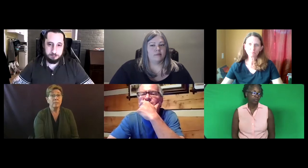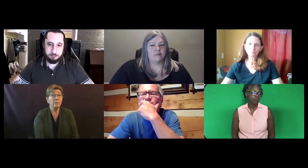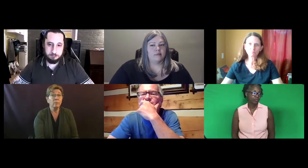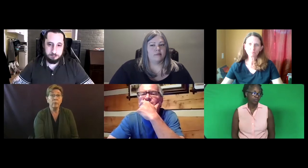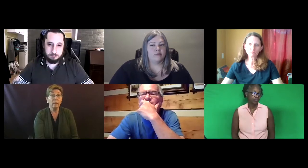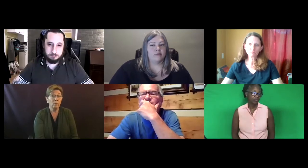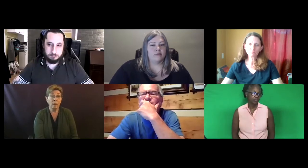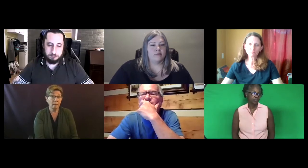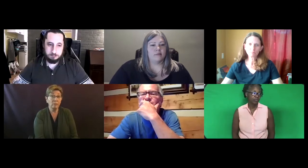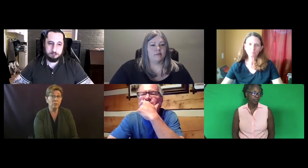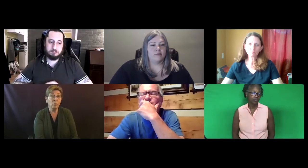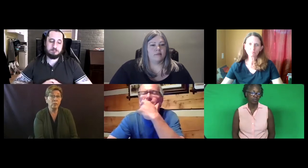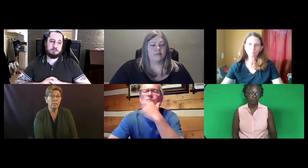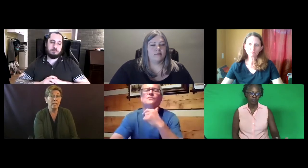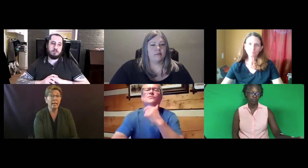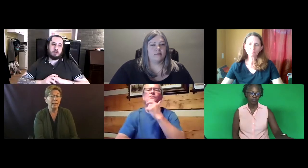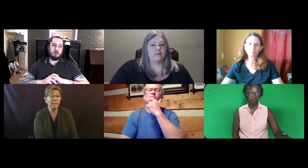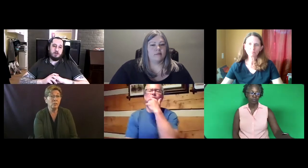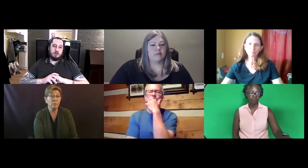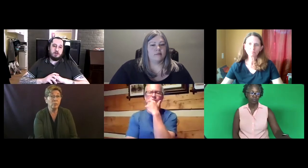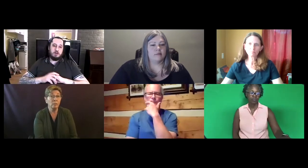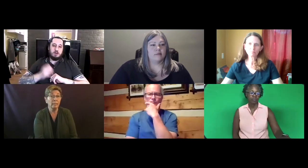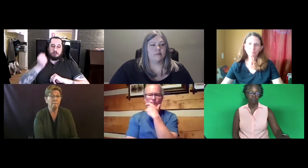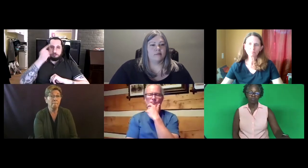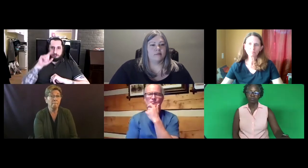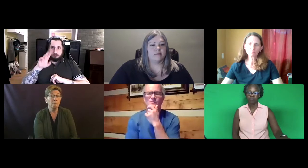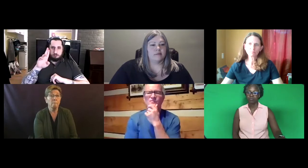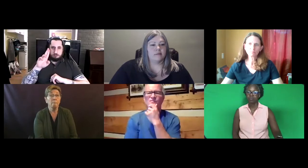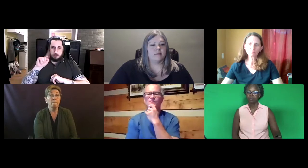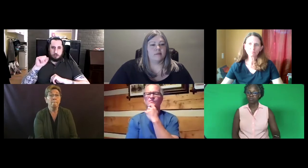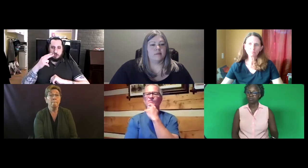Answer questions that I can't answer personally.